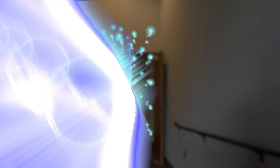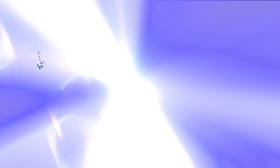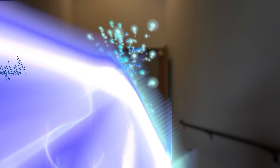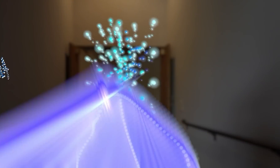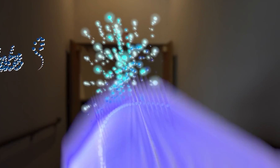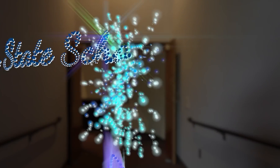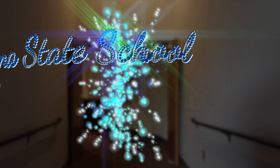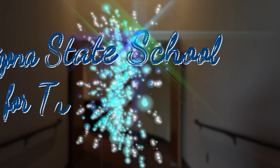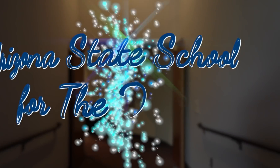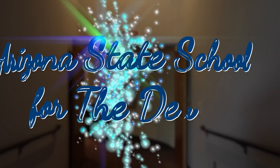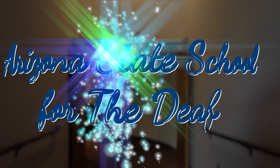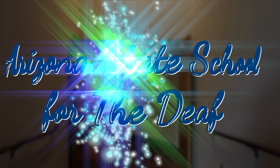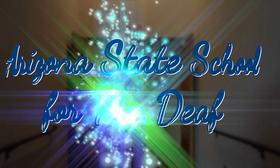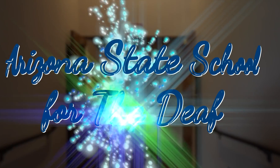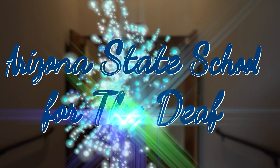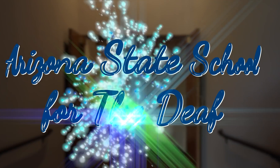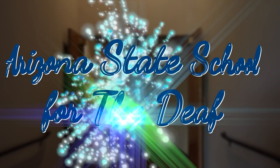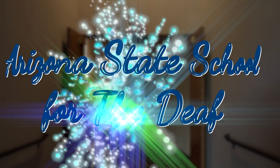ARIZONA STATE SCHOOL FOR THE DEAF